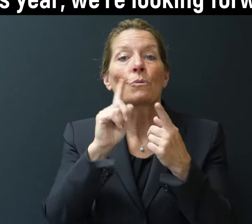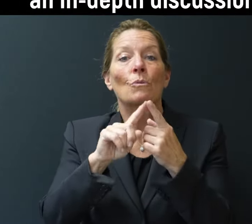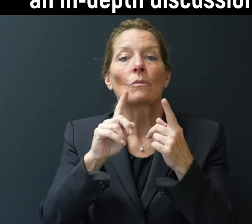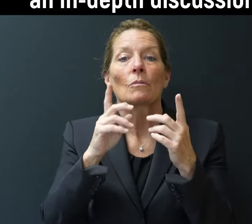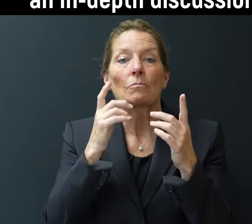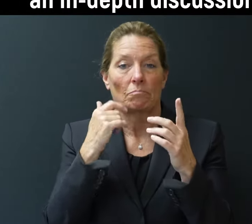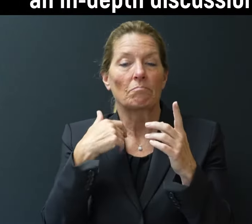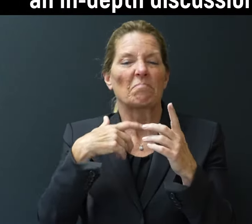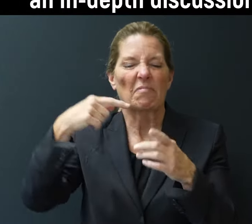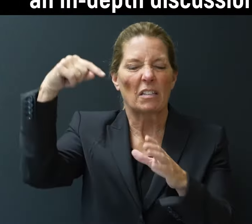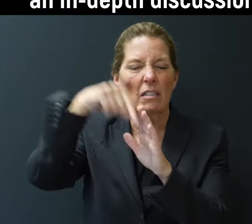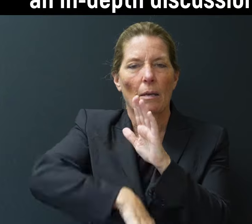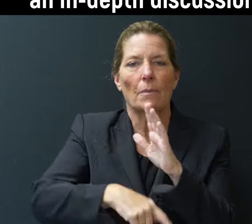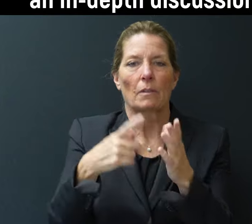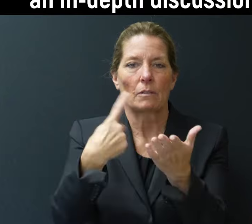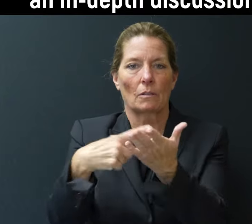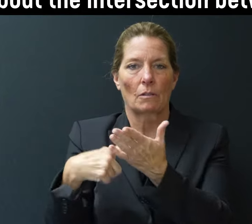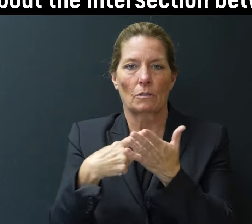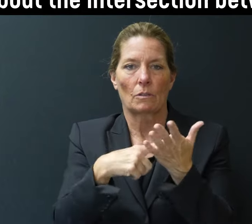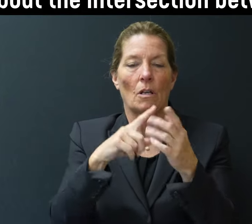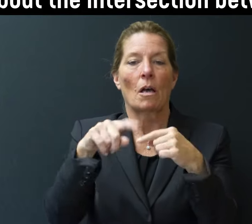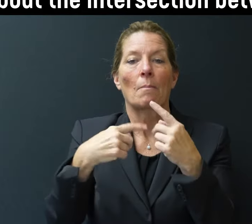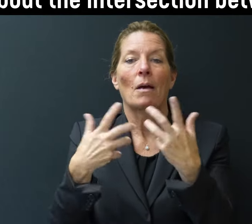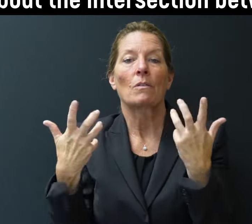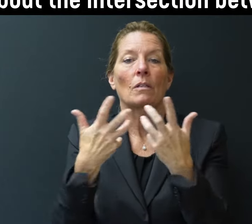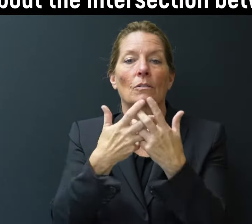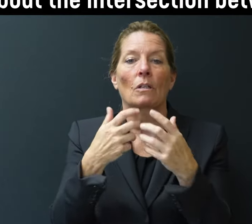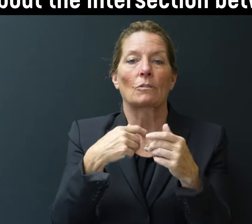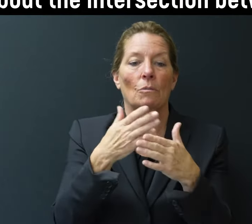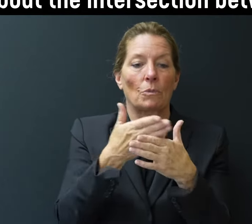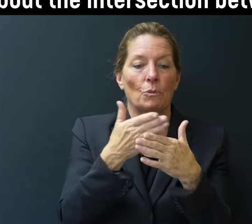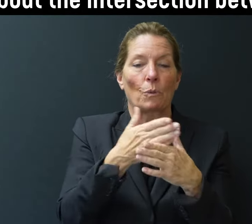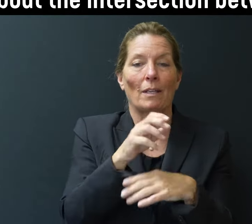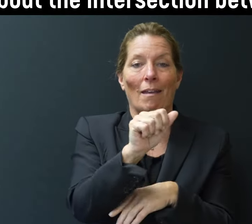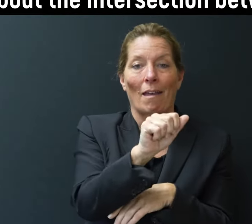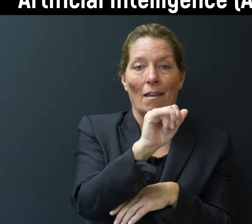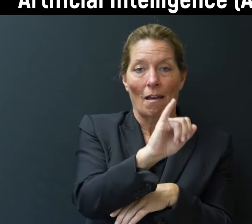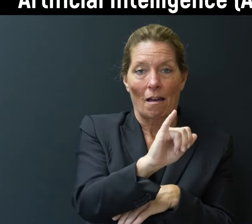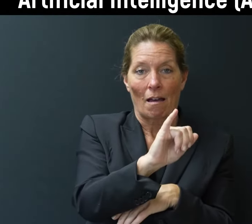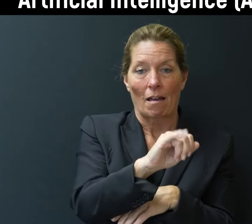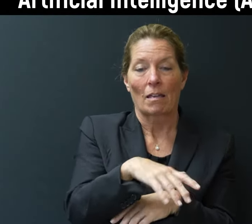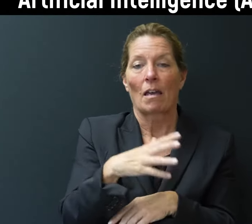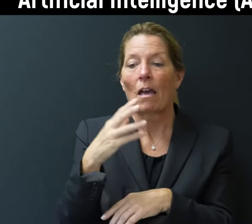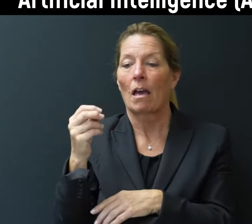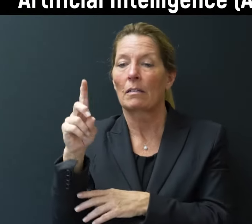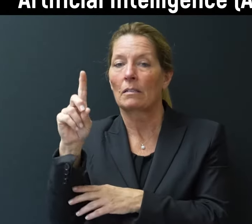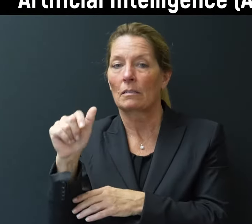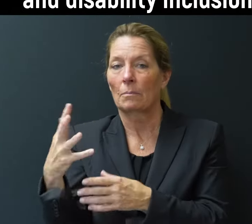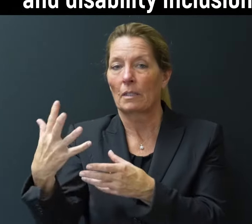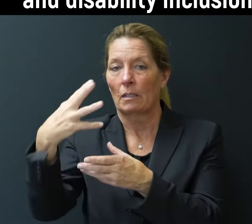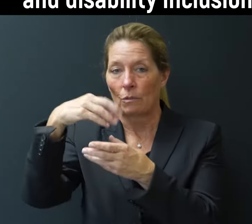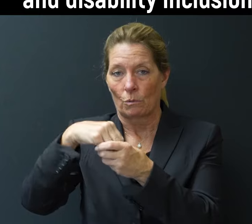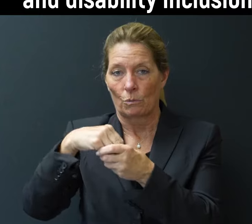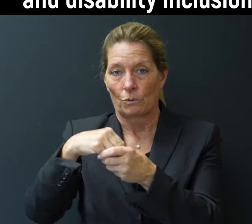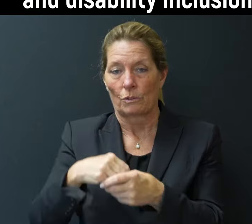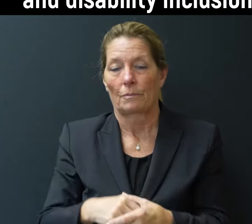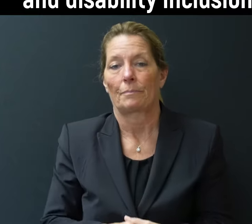an in-depth discussion about the intersection of Artificial Intelligence and disability inclusion.